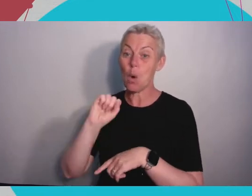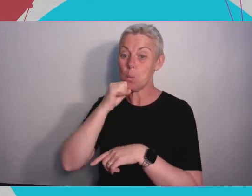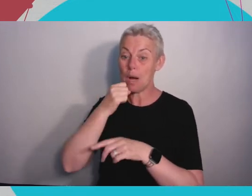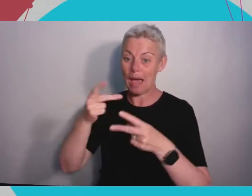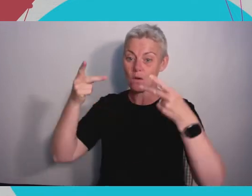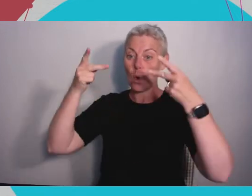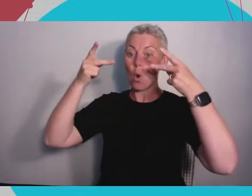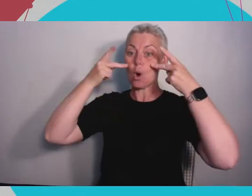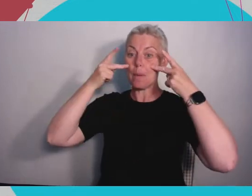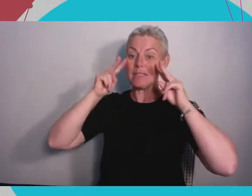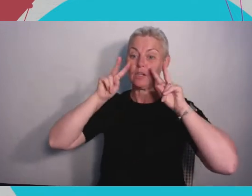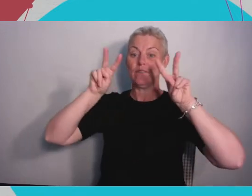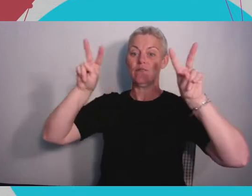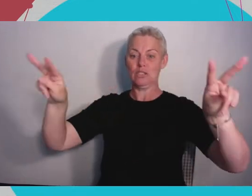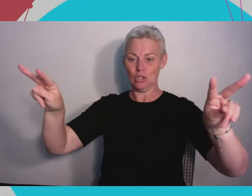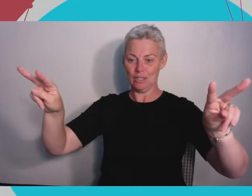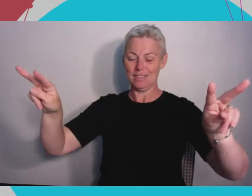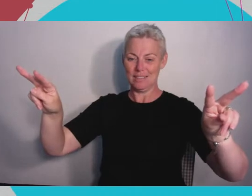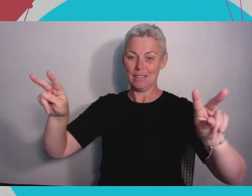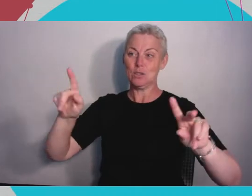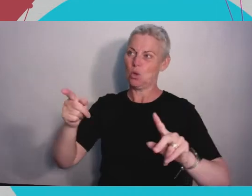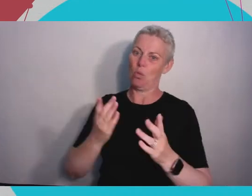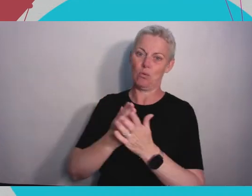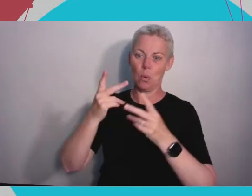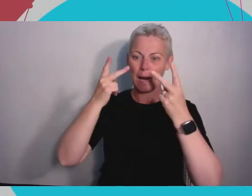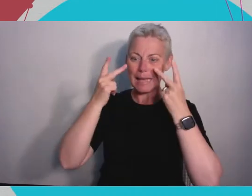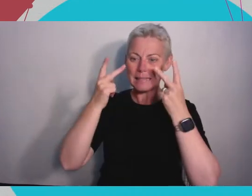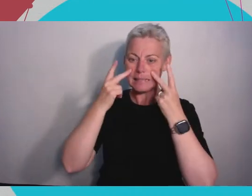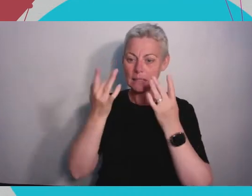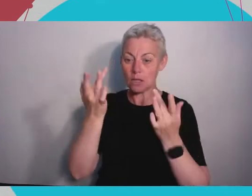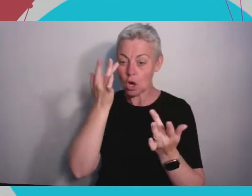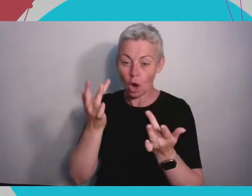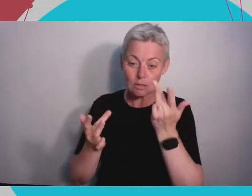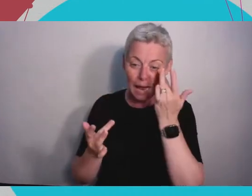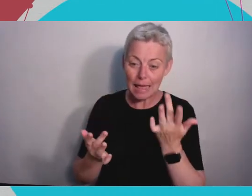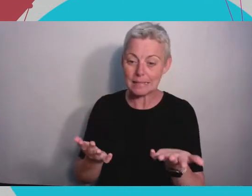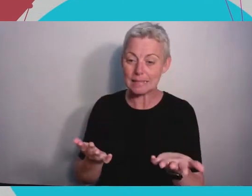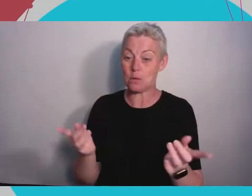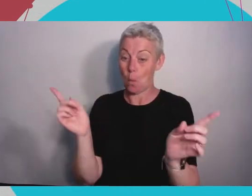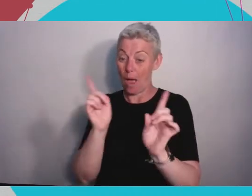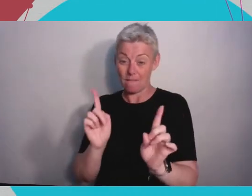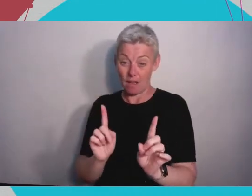see virtual content out in the in the world around you or blur what's a real physical